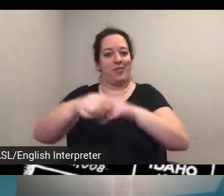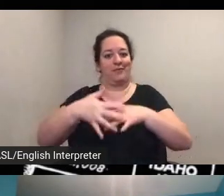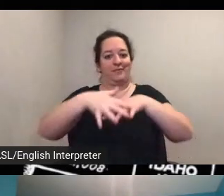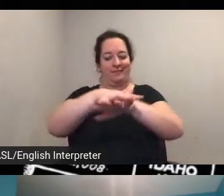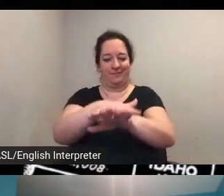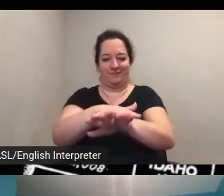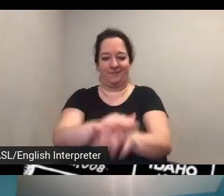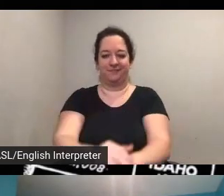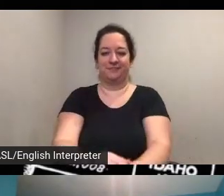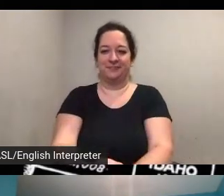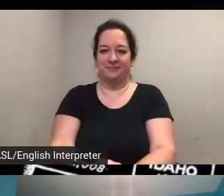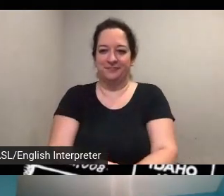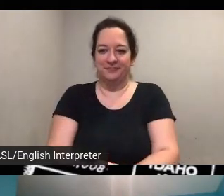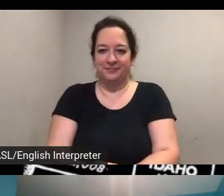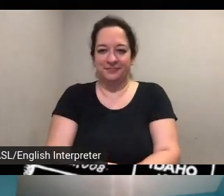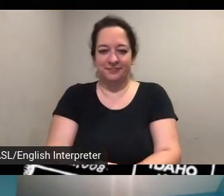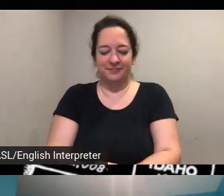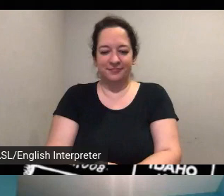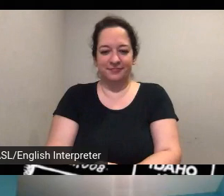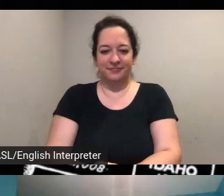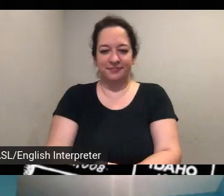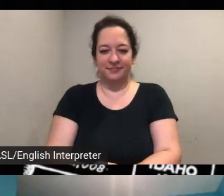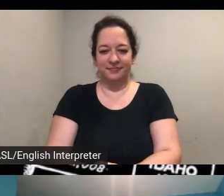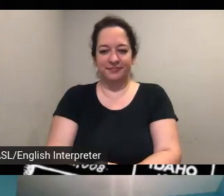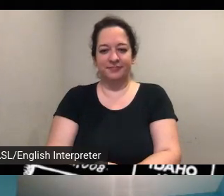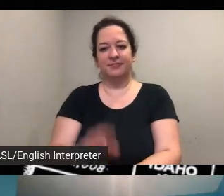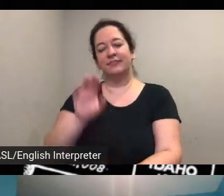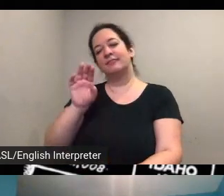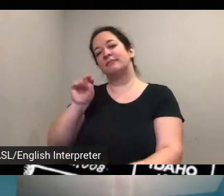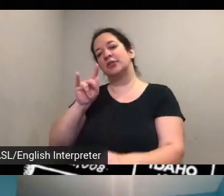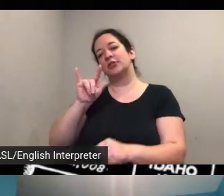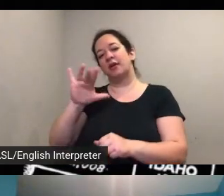michelle asks after viewing the final product are there any ideas that you